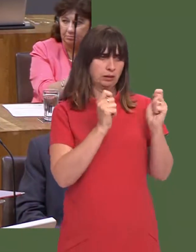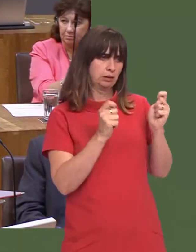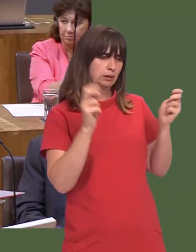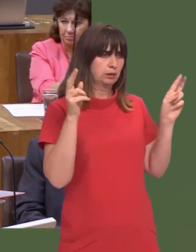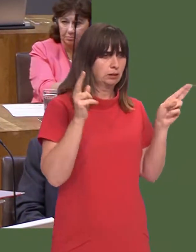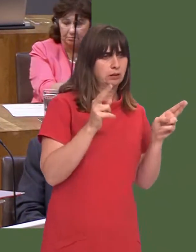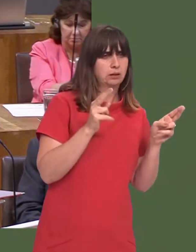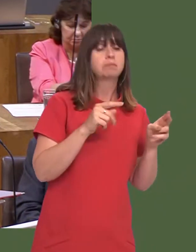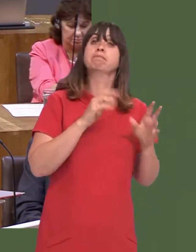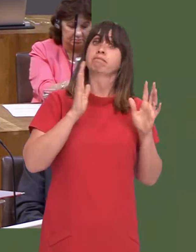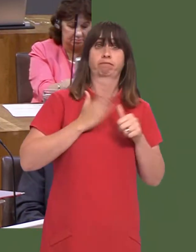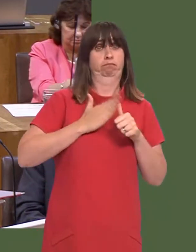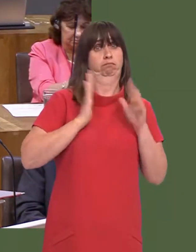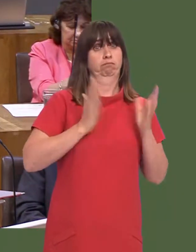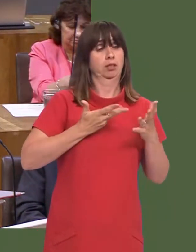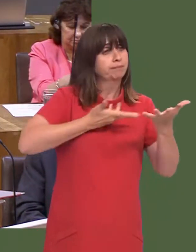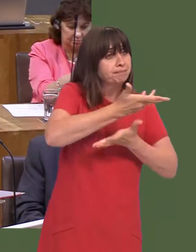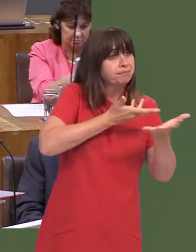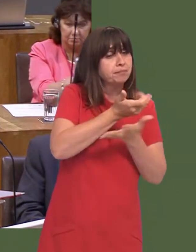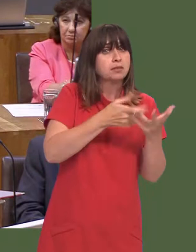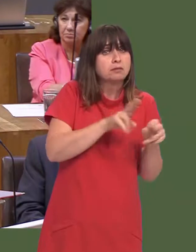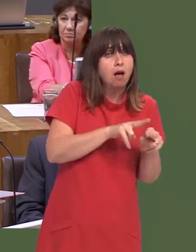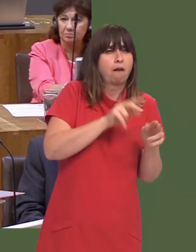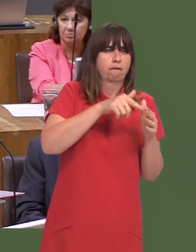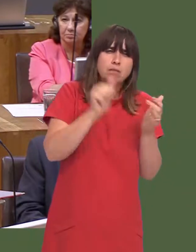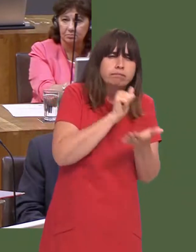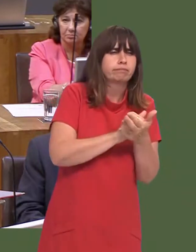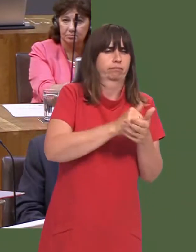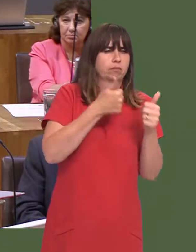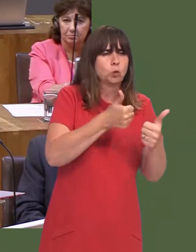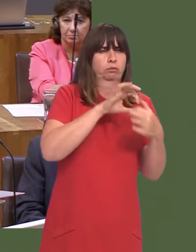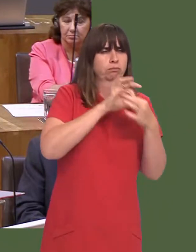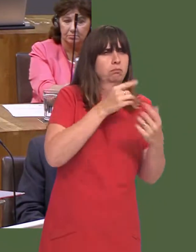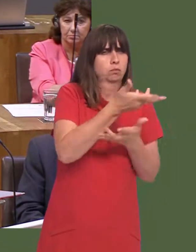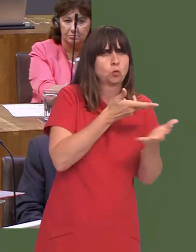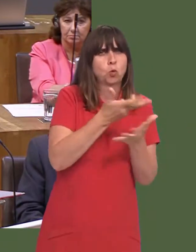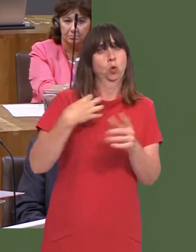We expect them to engage in meaningful discussions with members of staff and trade unions, and